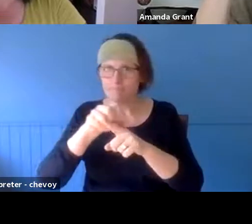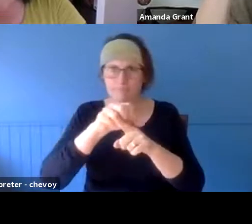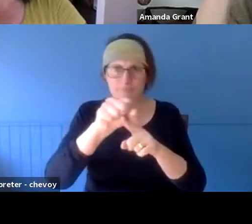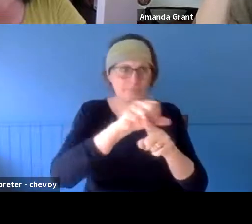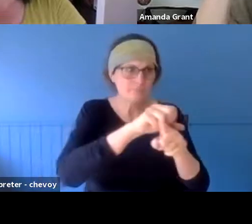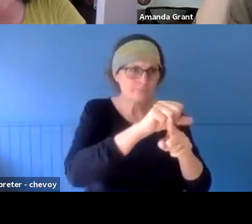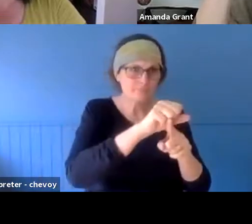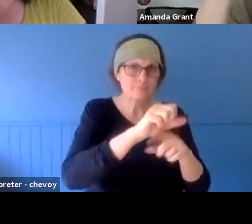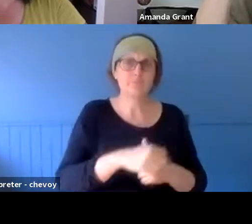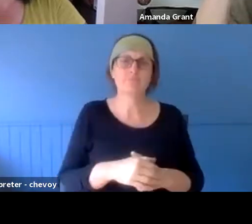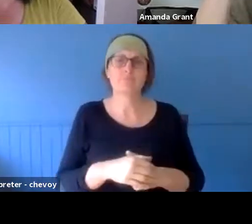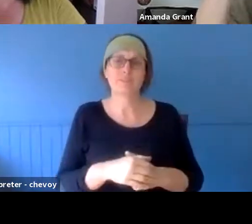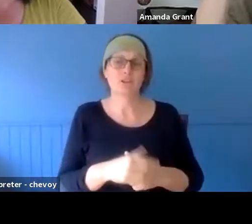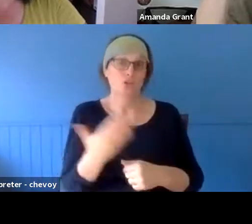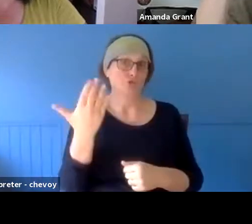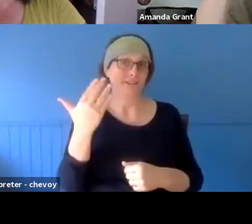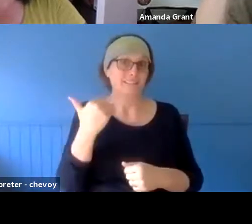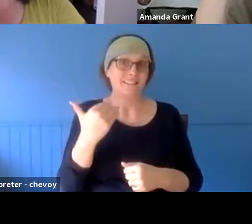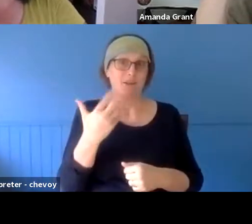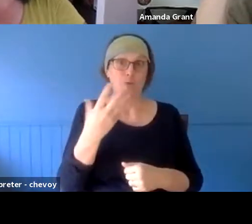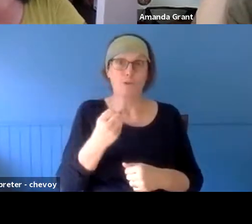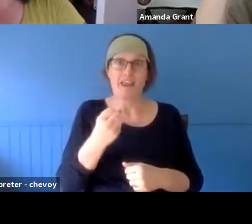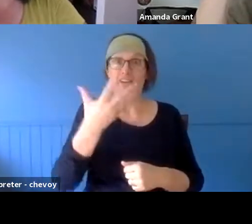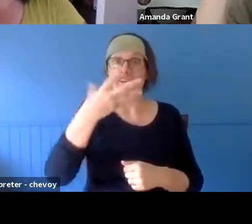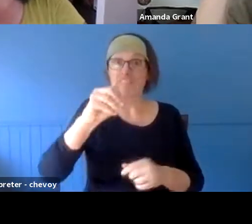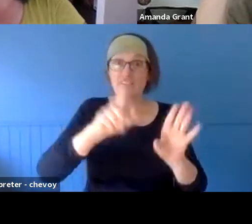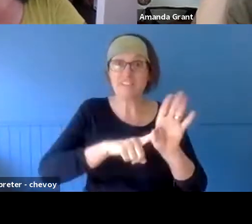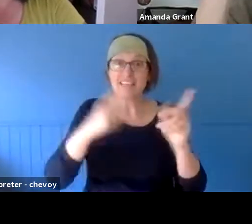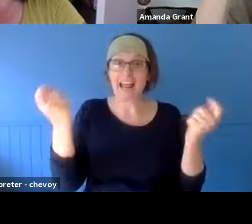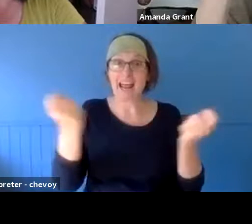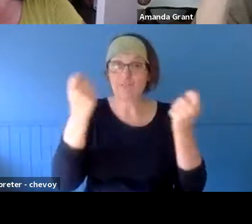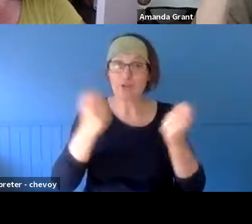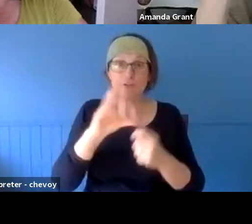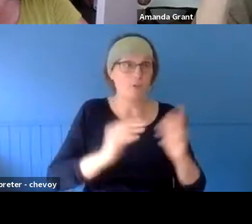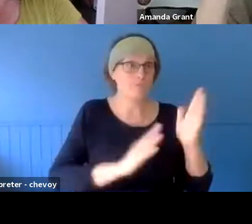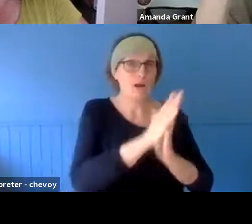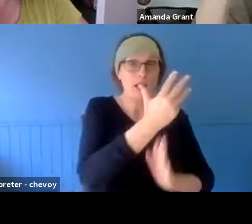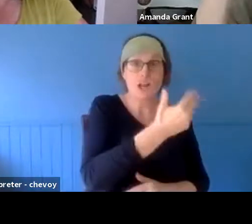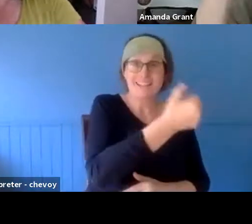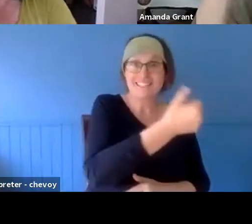ago, and that was a major exhibition - the museum and art gallery of